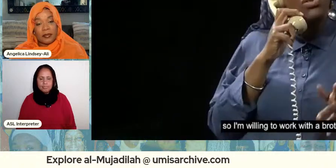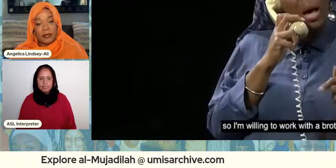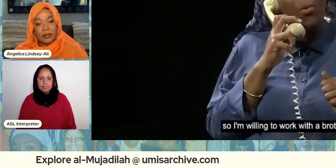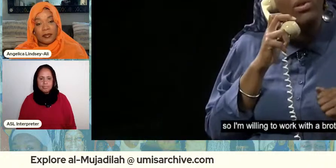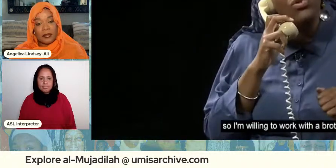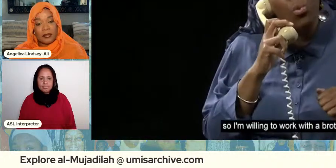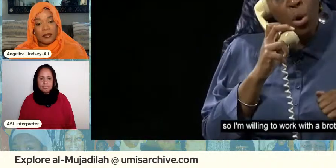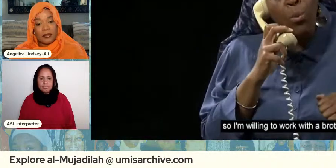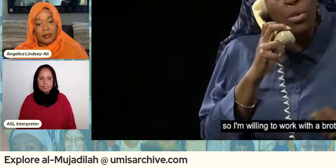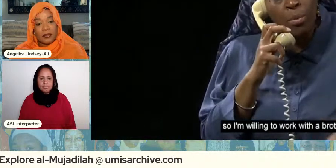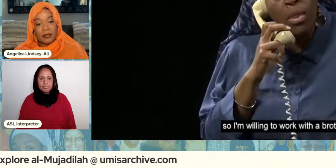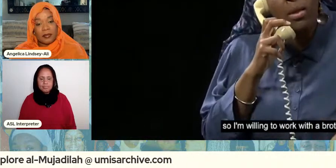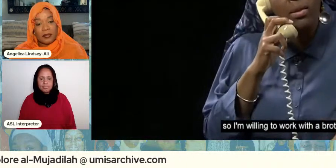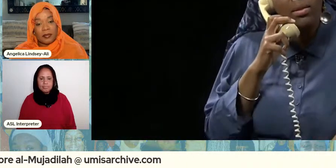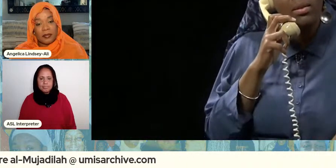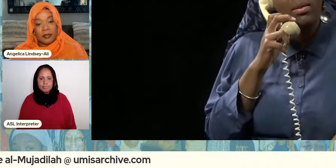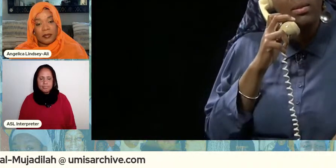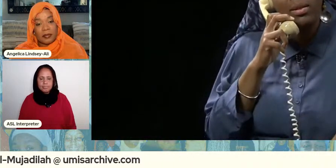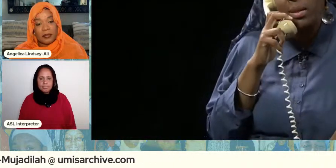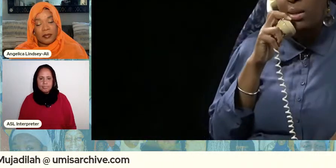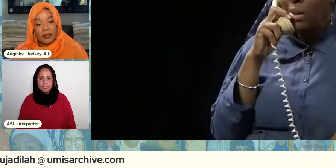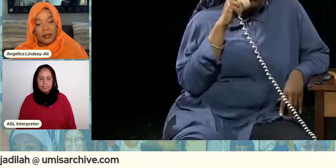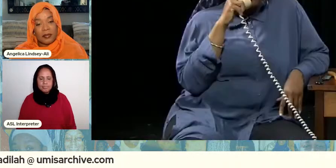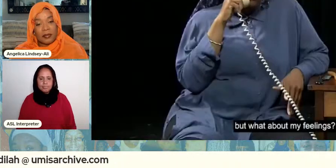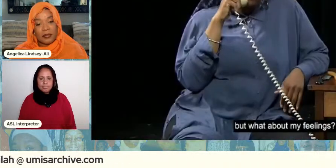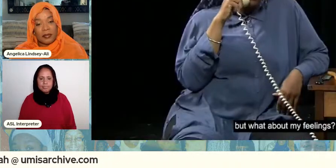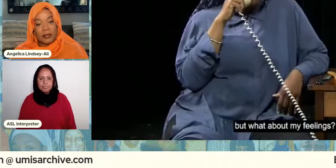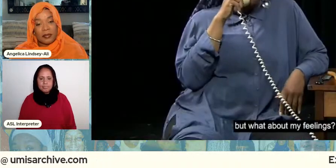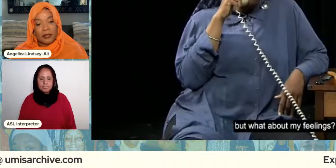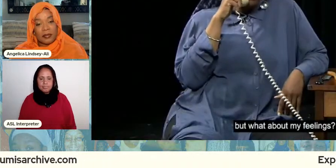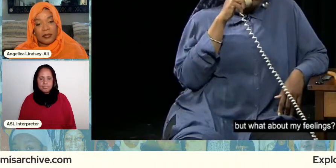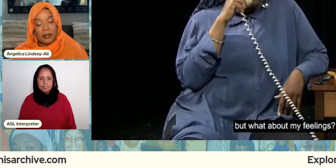so i'm willing to work with a brother but what about my feelings